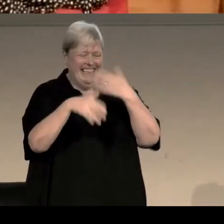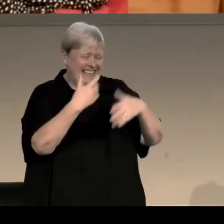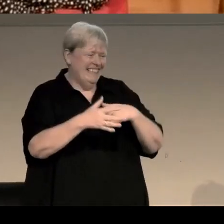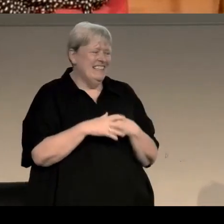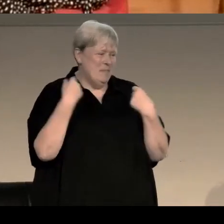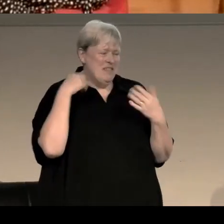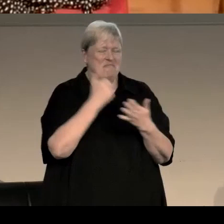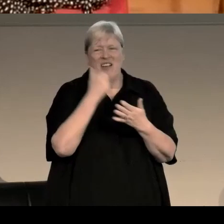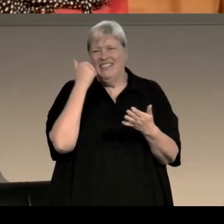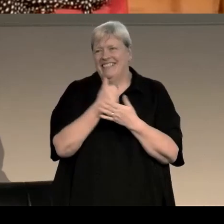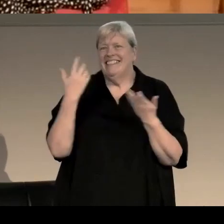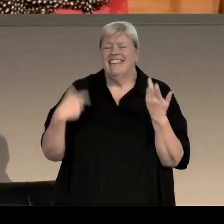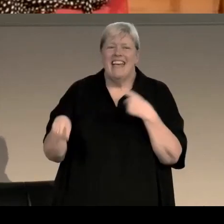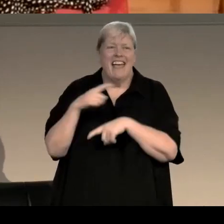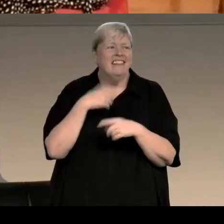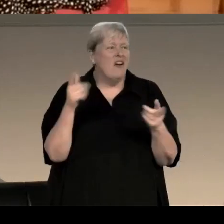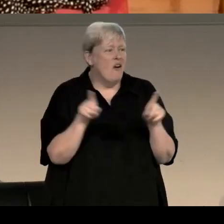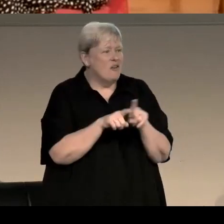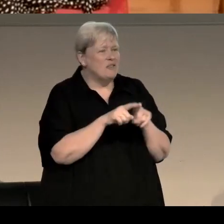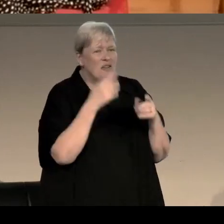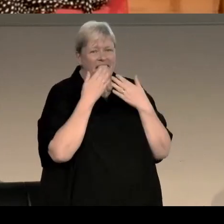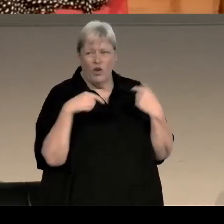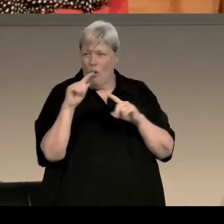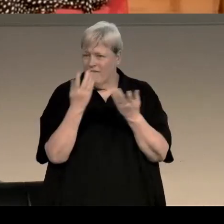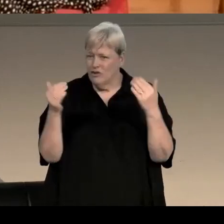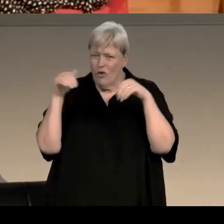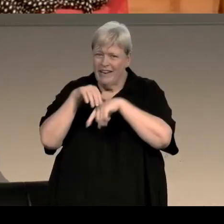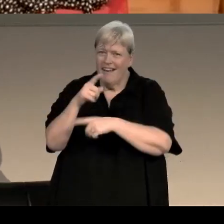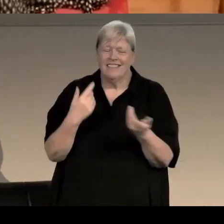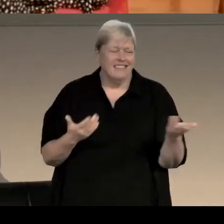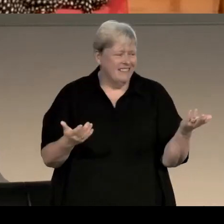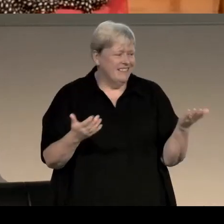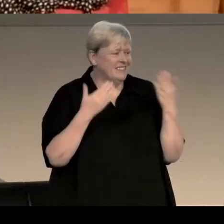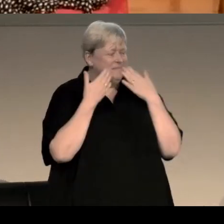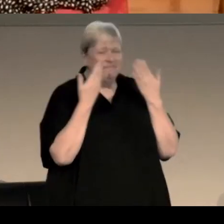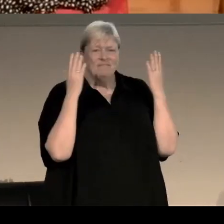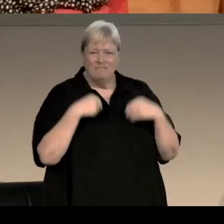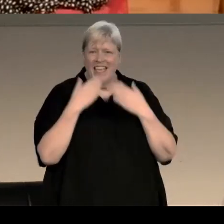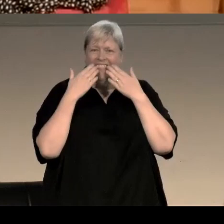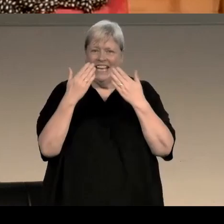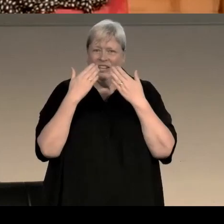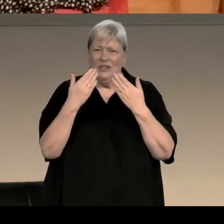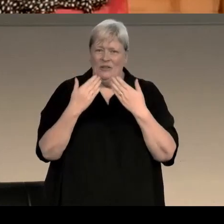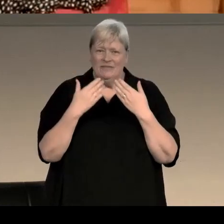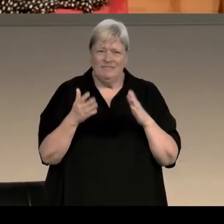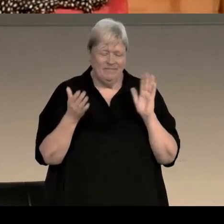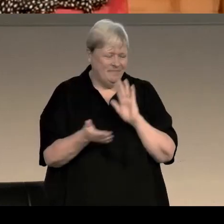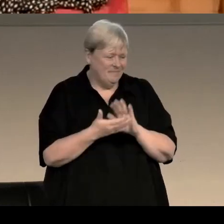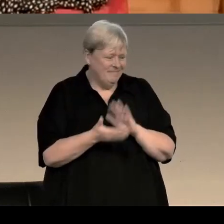it's been brilliant, and I'd like to thank you all for joining us. Yes. Thank you. Thank you Sarah, thank you. Thank you.